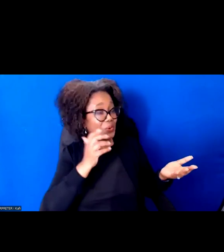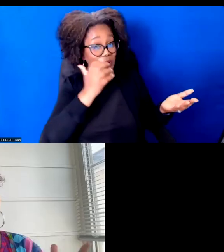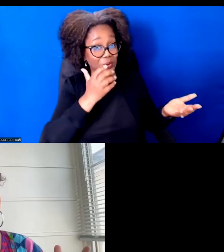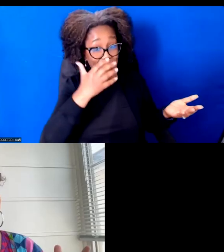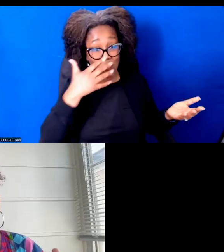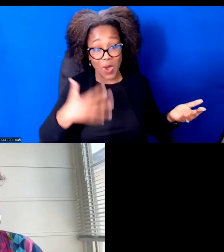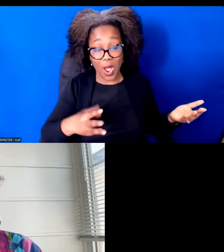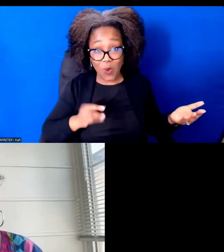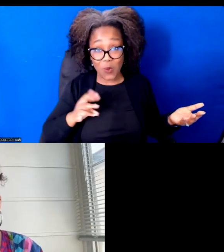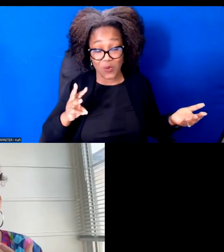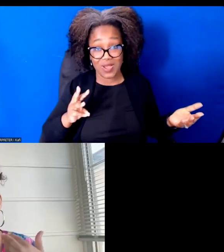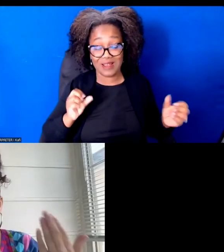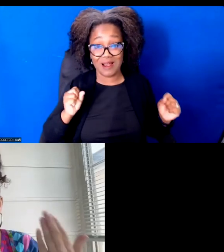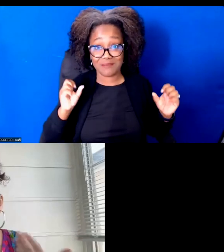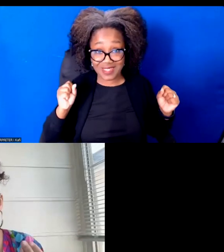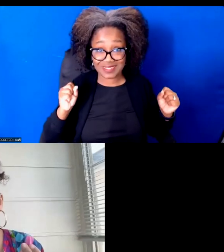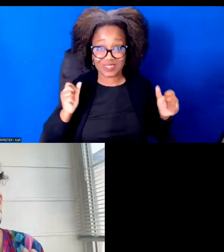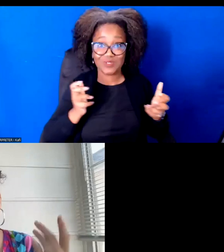Glad we're recording this so that we can go back and listen.